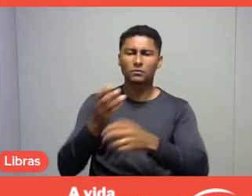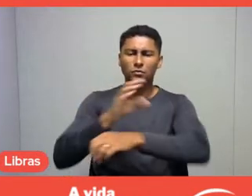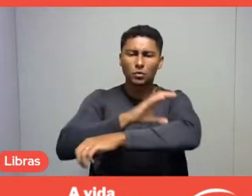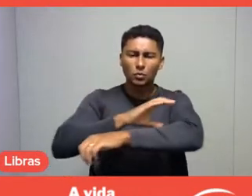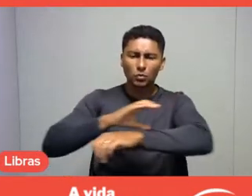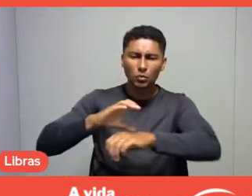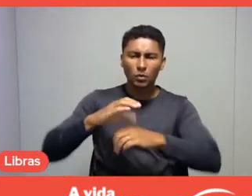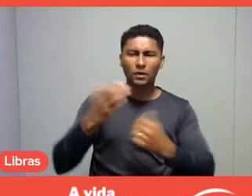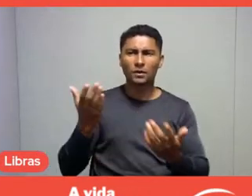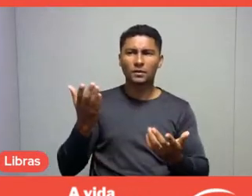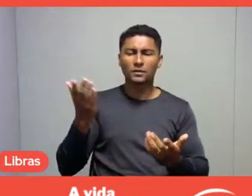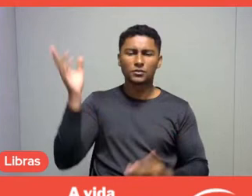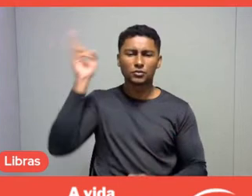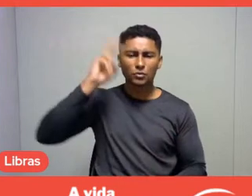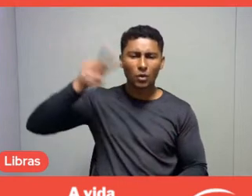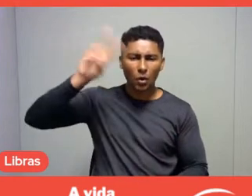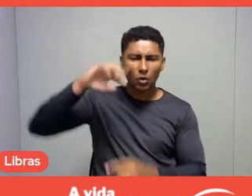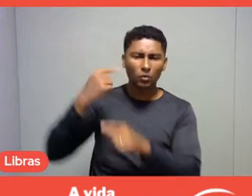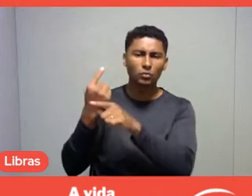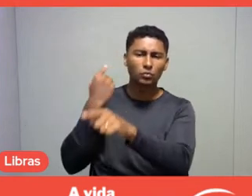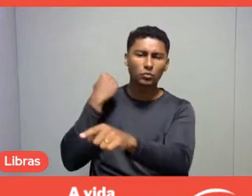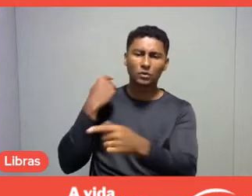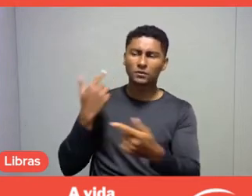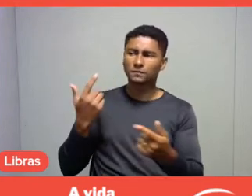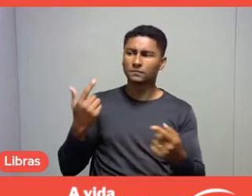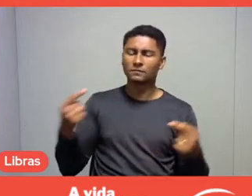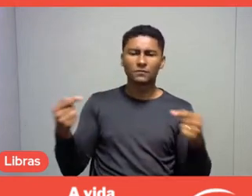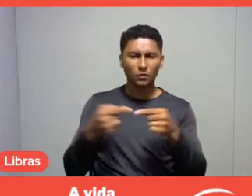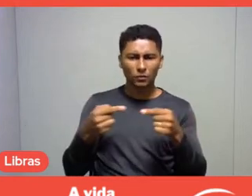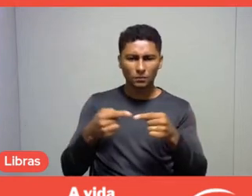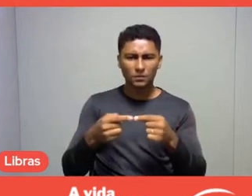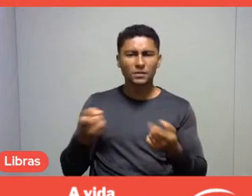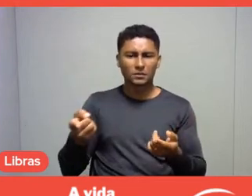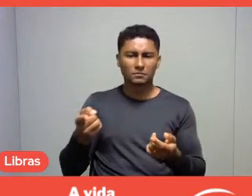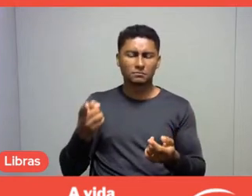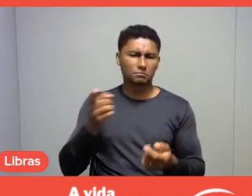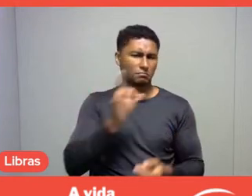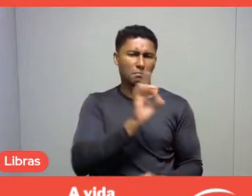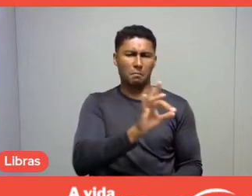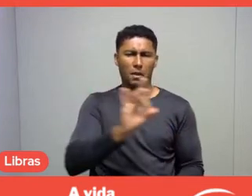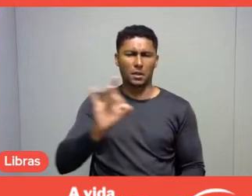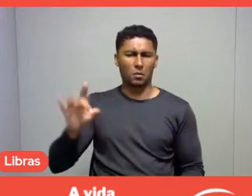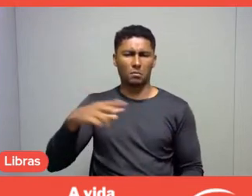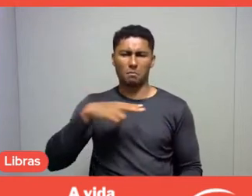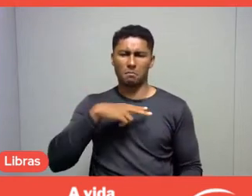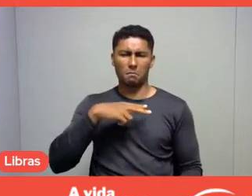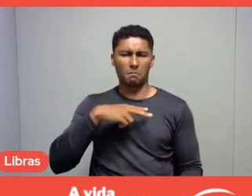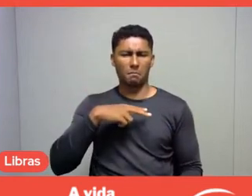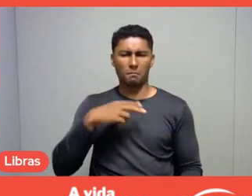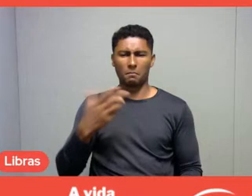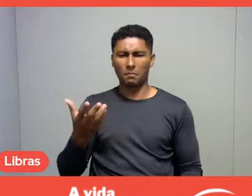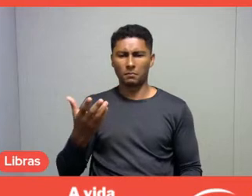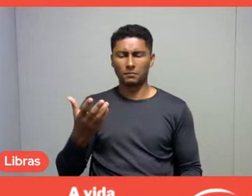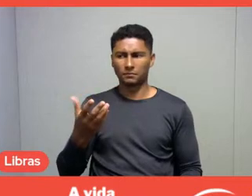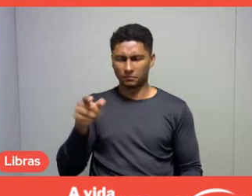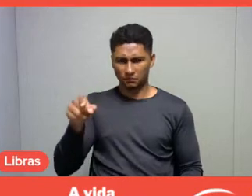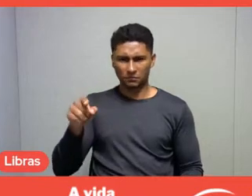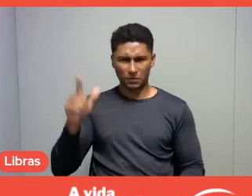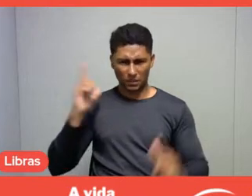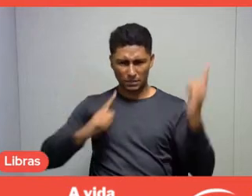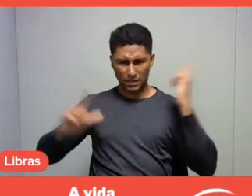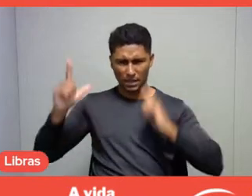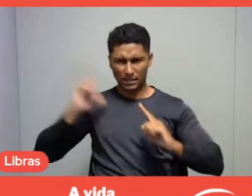It is not systematized in spaces, per se.